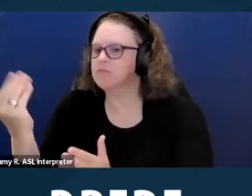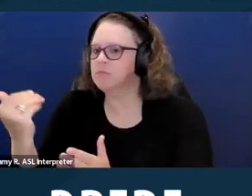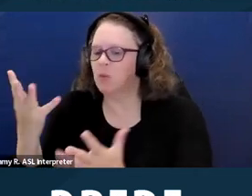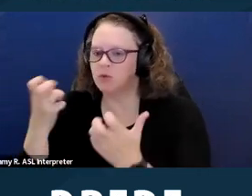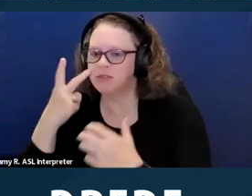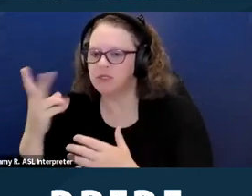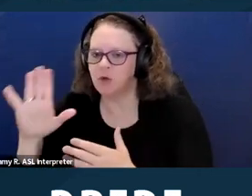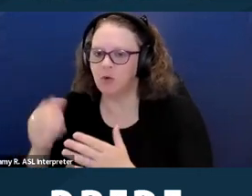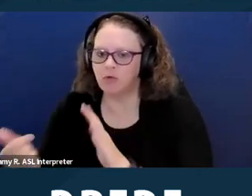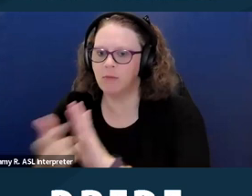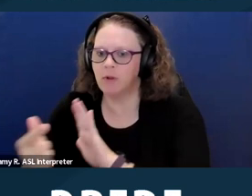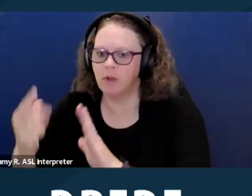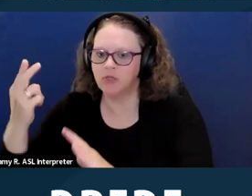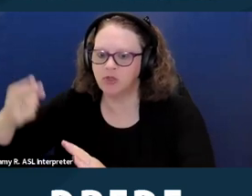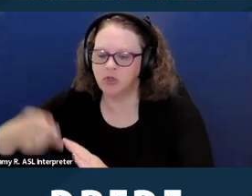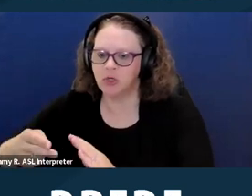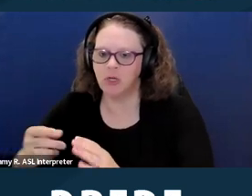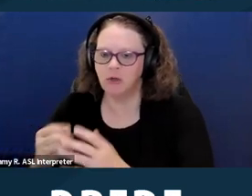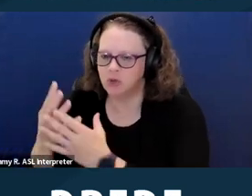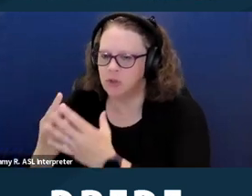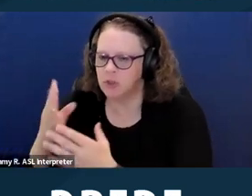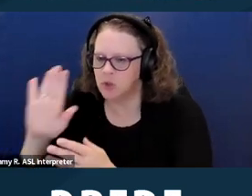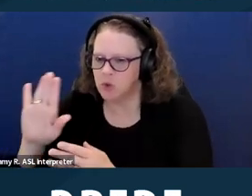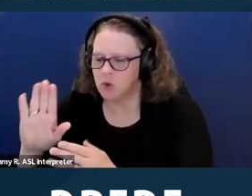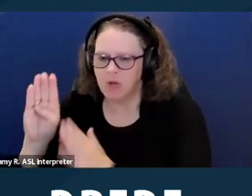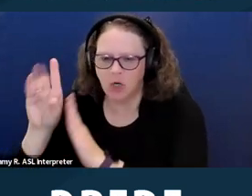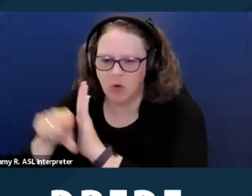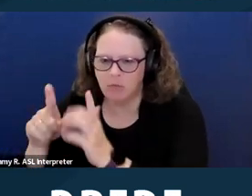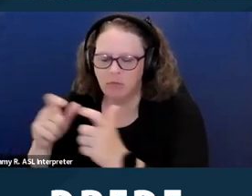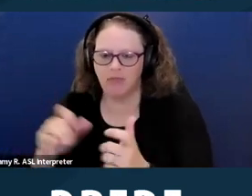which clearly is a violation of state and Federal Fair Housing Act.